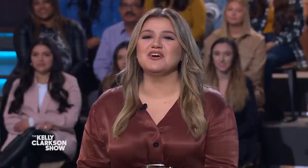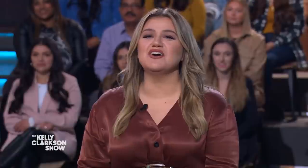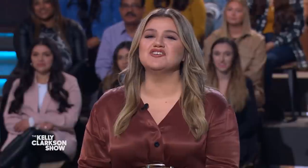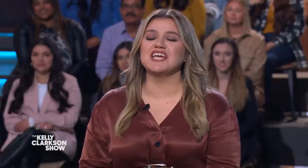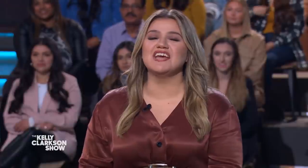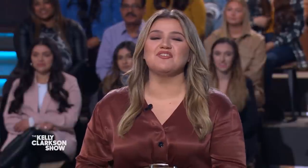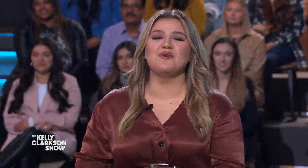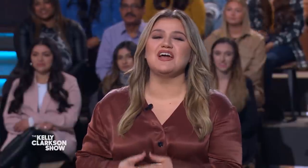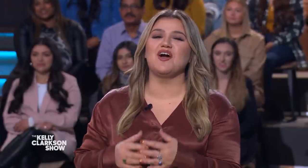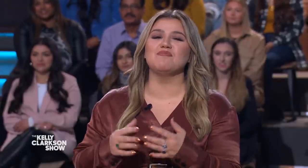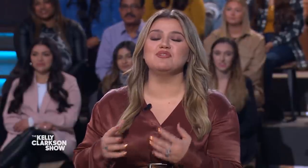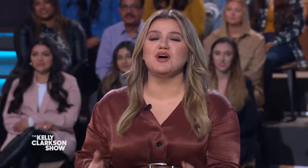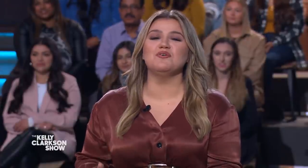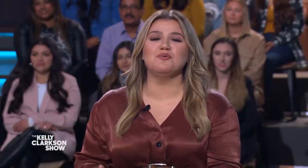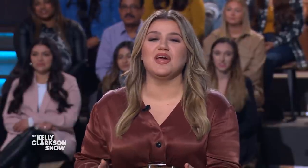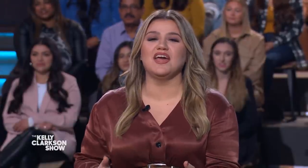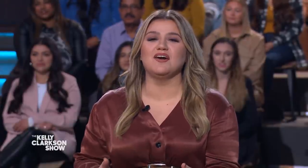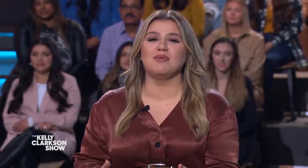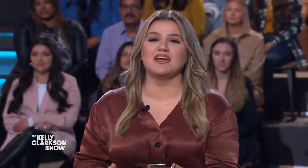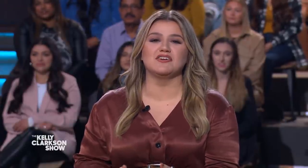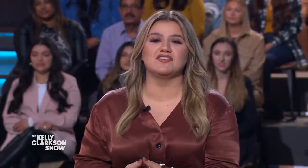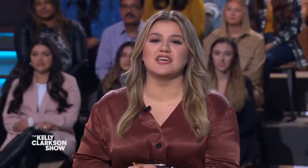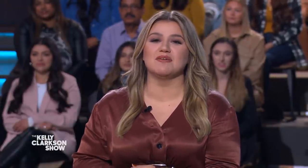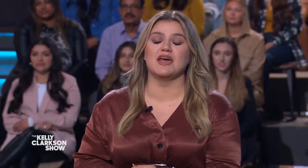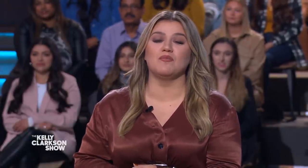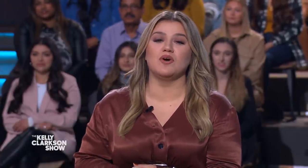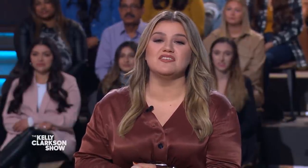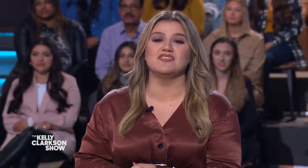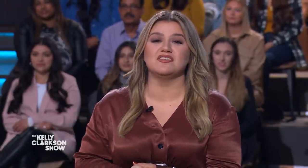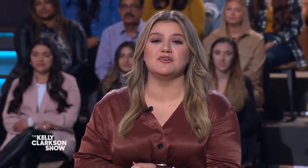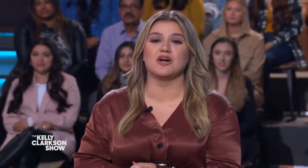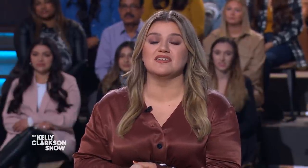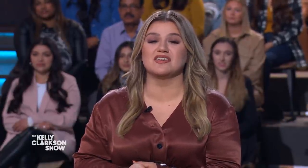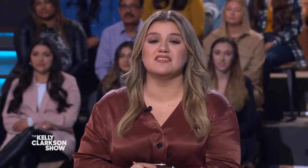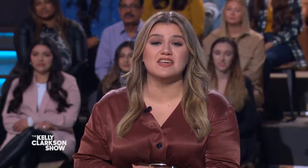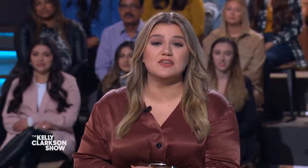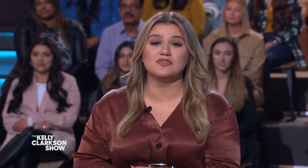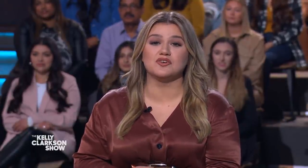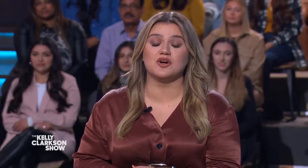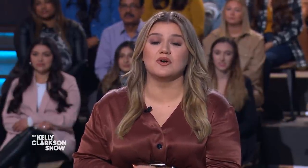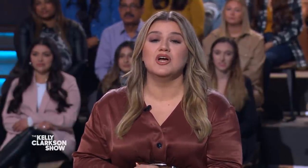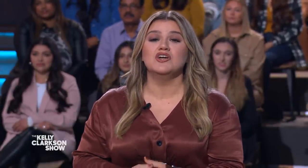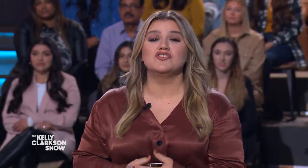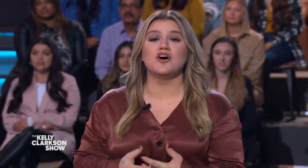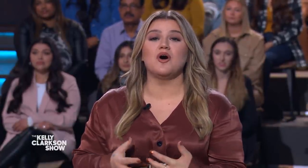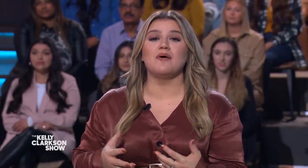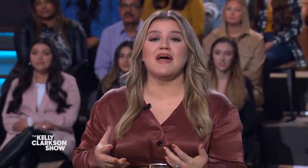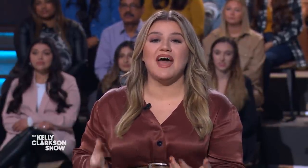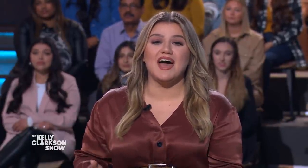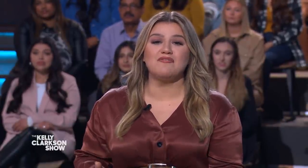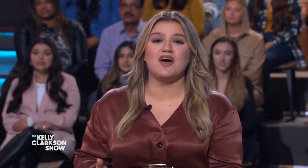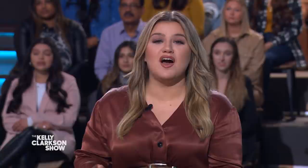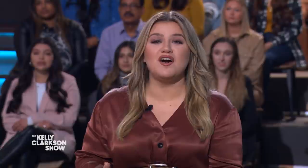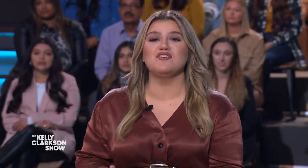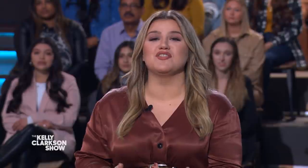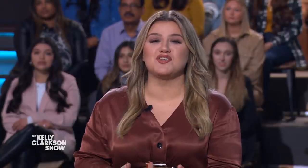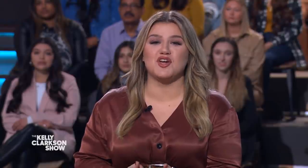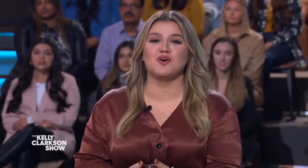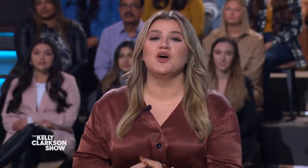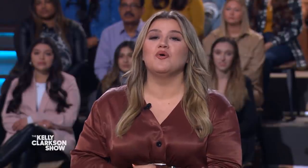Coach Keith, we are blown away by your team and want to see you guys continue to grow. So on behalf of the show,